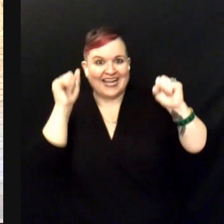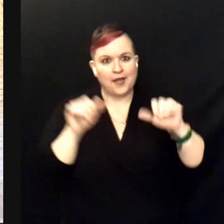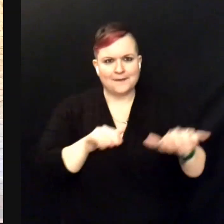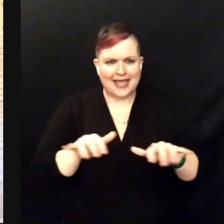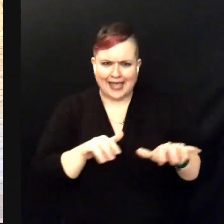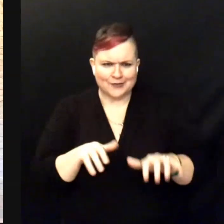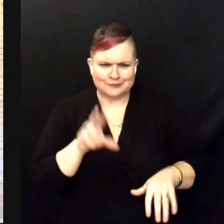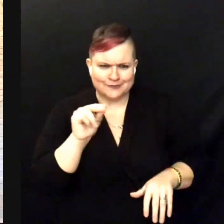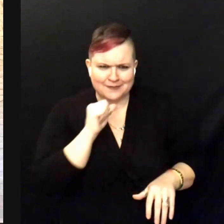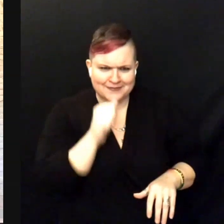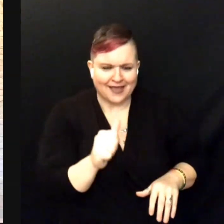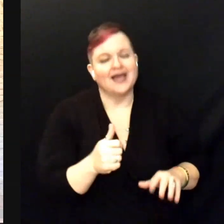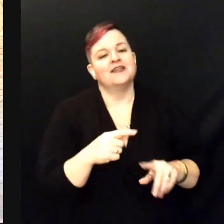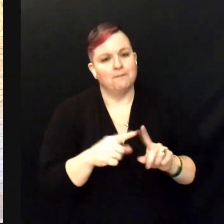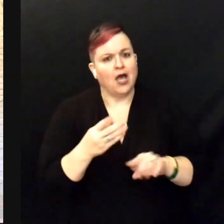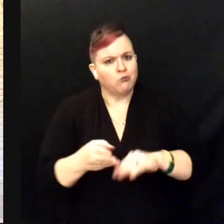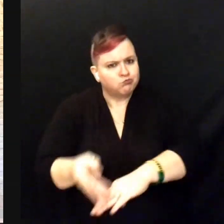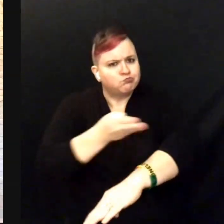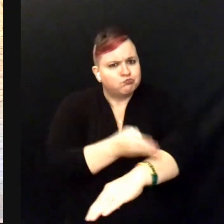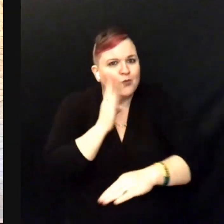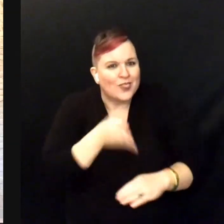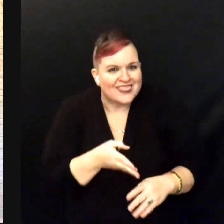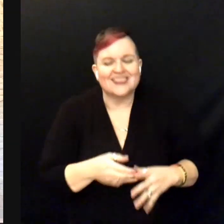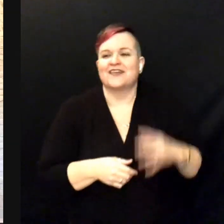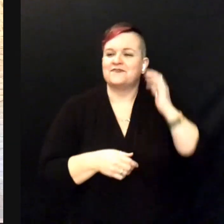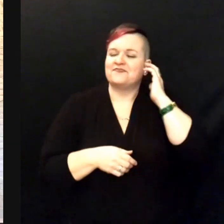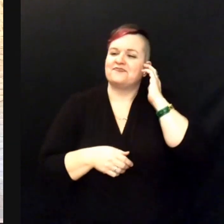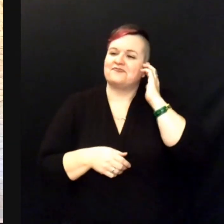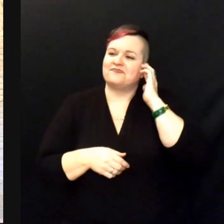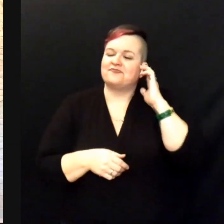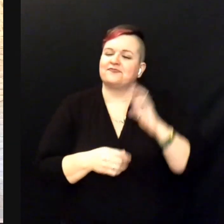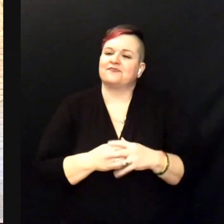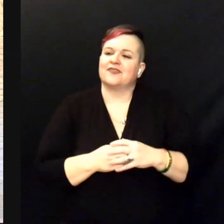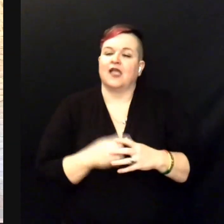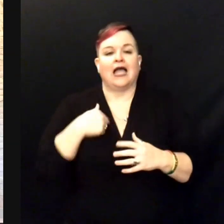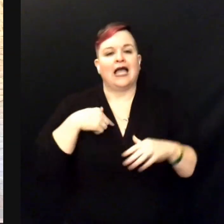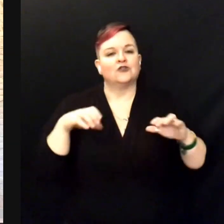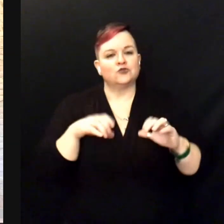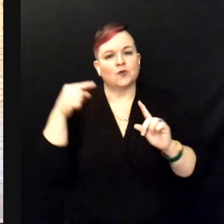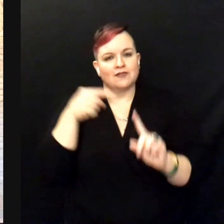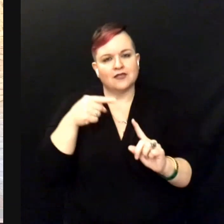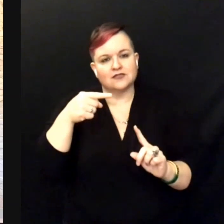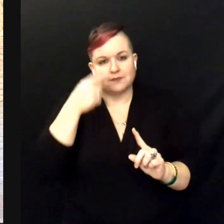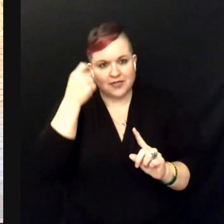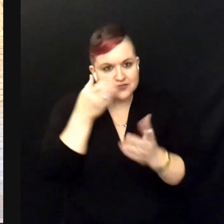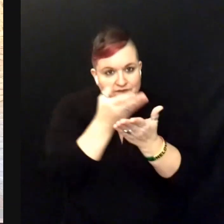but I will improve. I do it because of you.